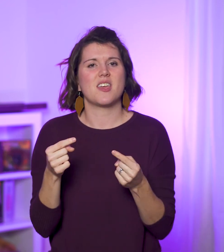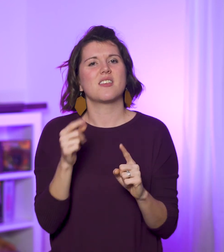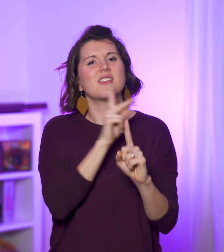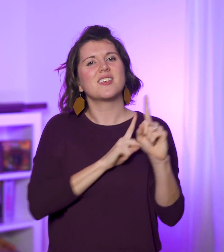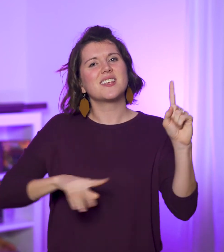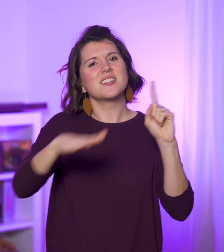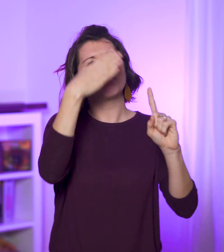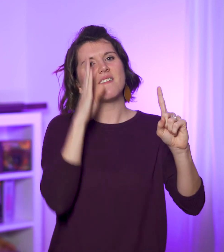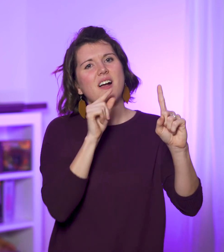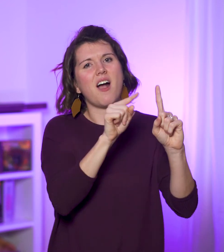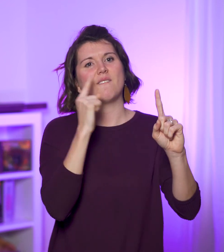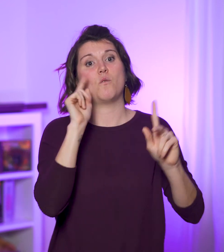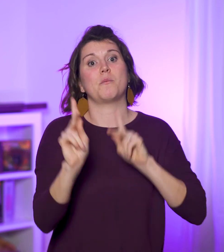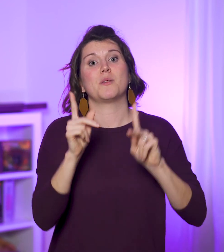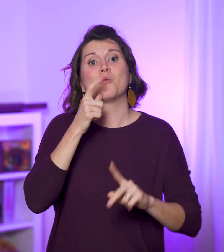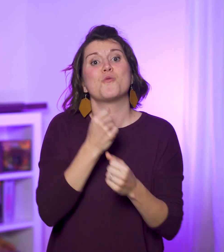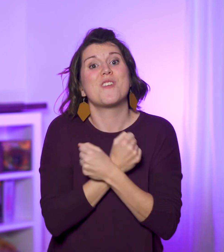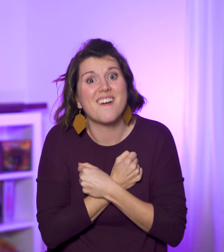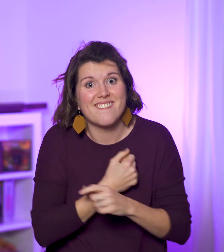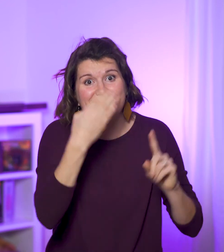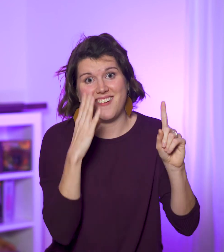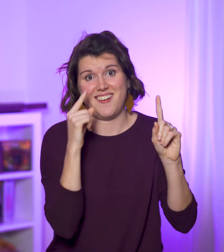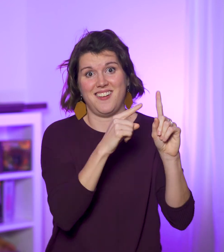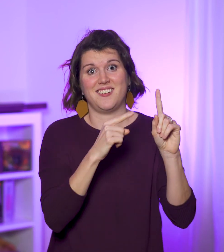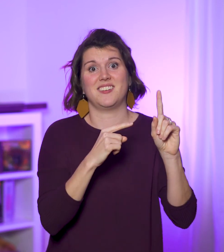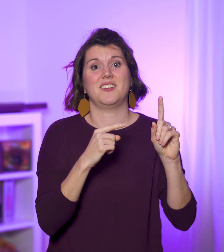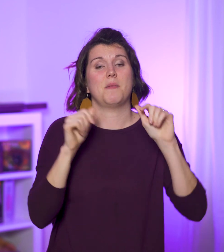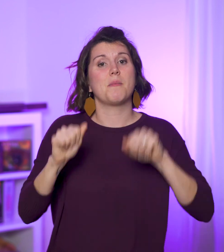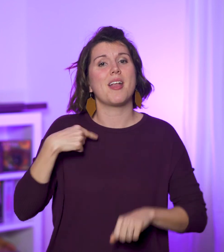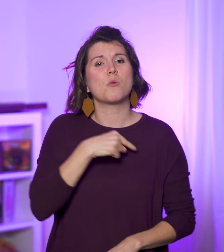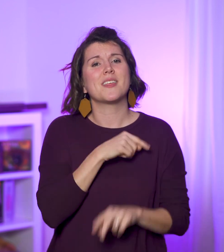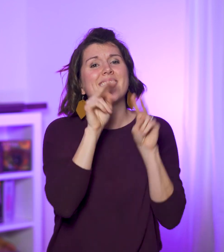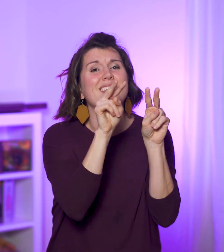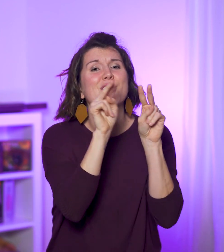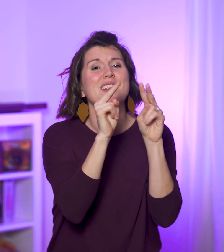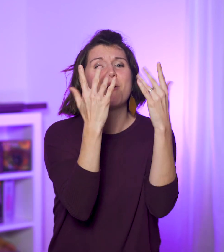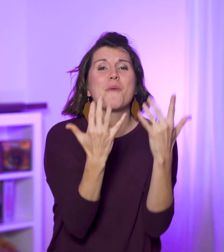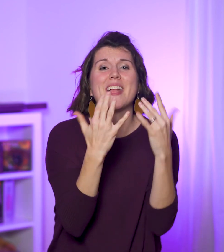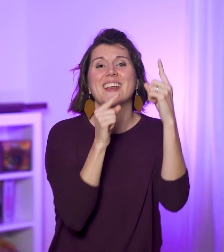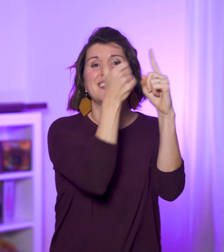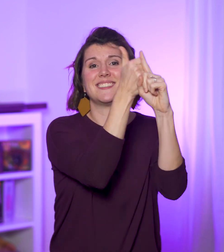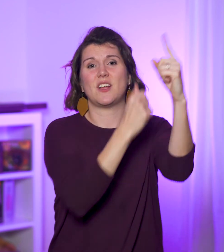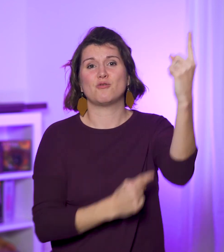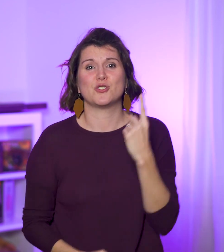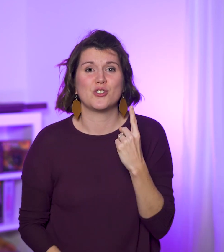the Kingdom of God is for people who love God! May we eagerly await His return,